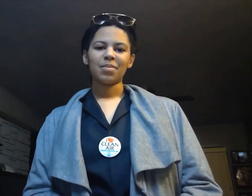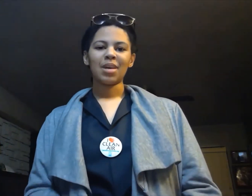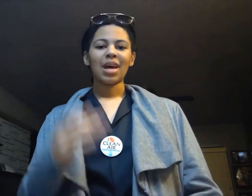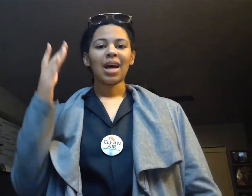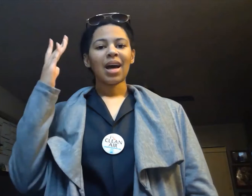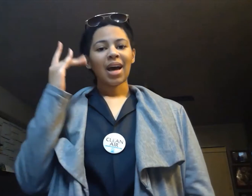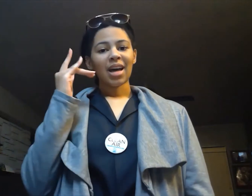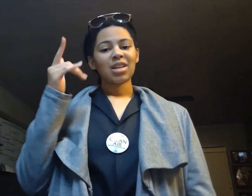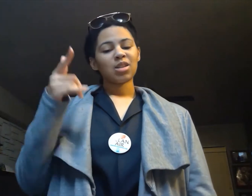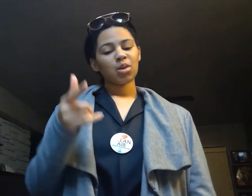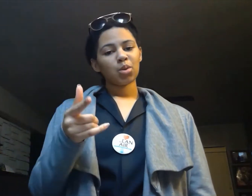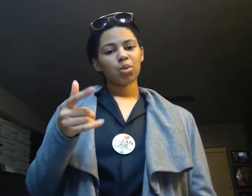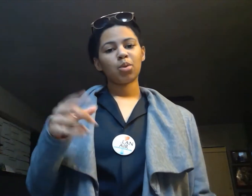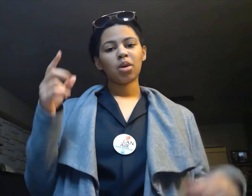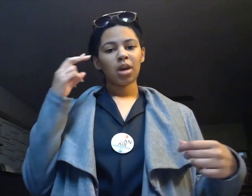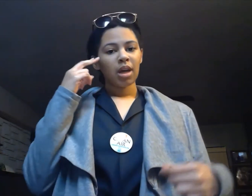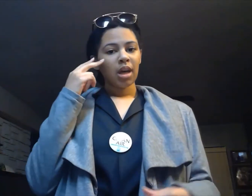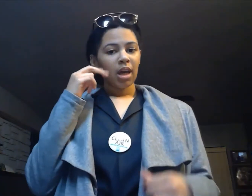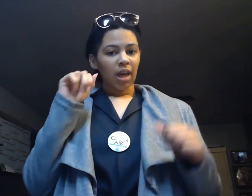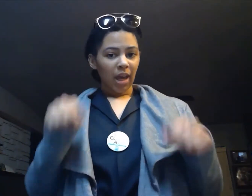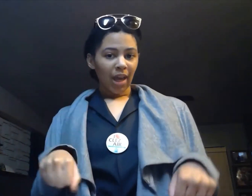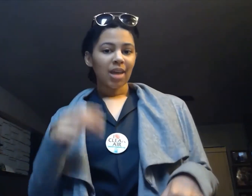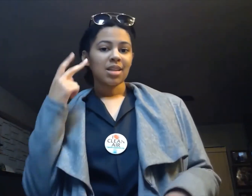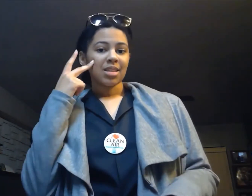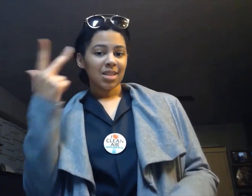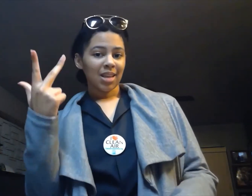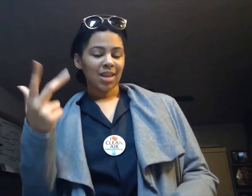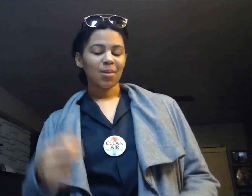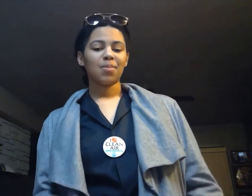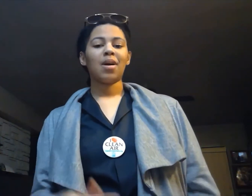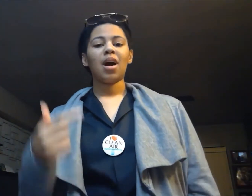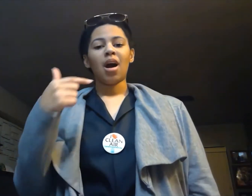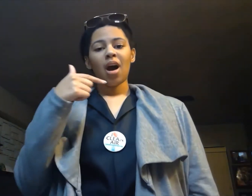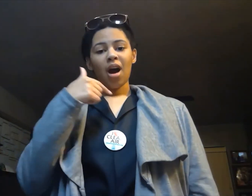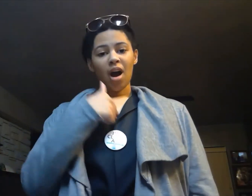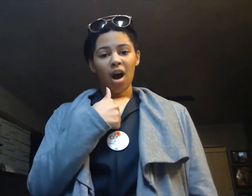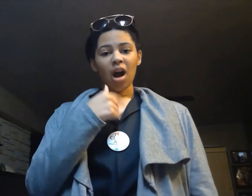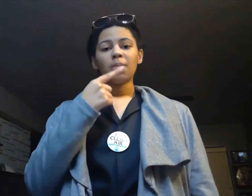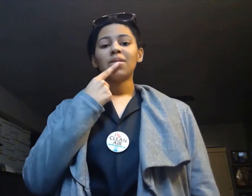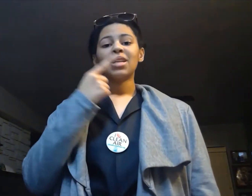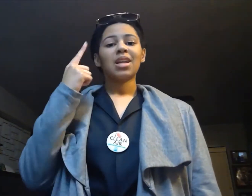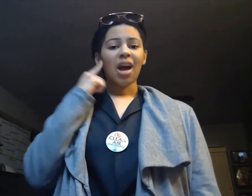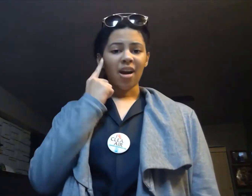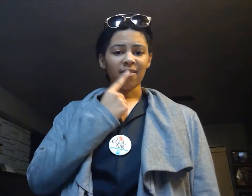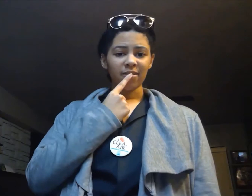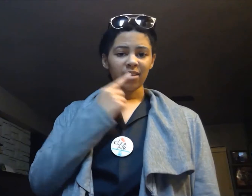As you can see, I am deaf